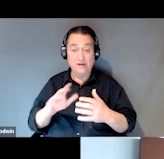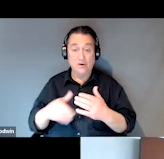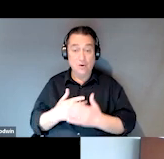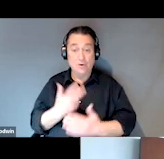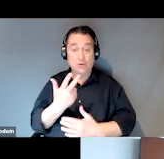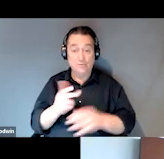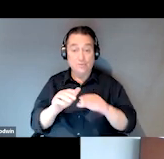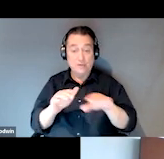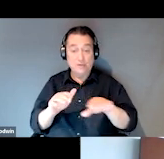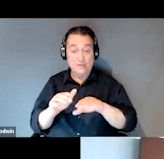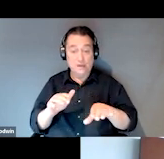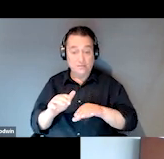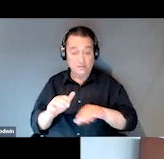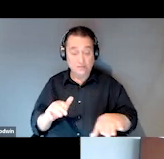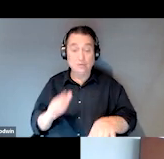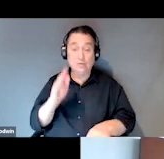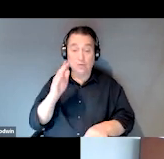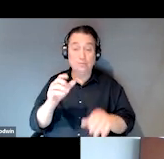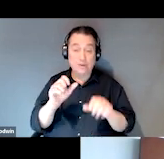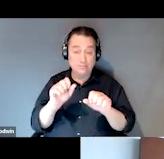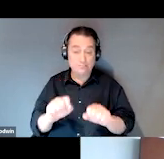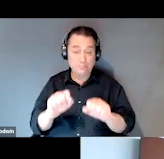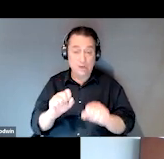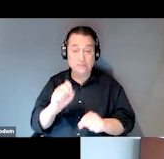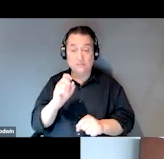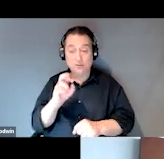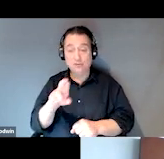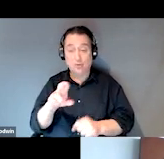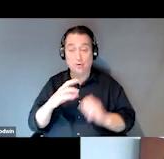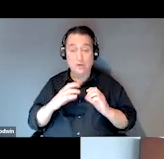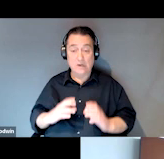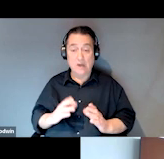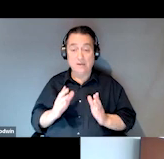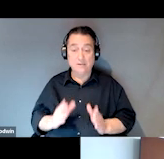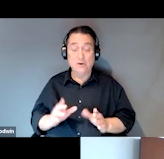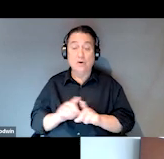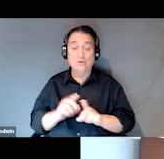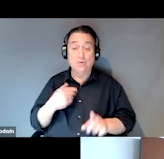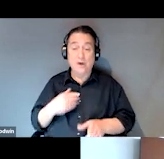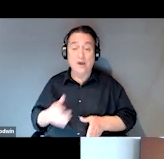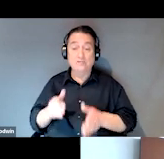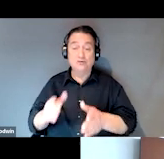you know, are going to be potentials for clients. We also have Street Outreach and housing along